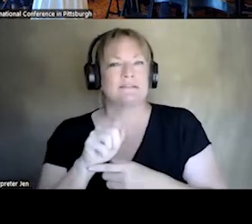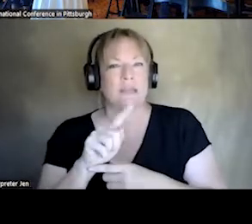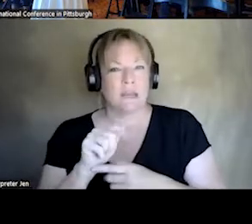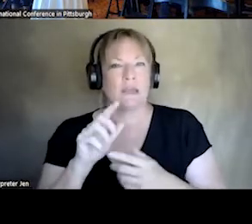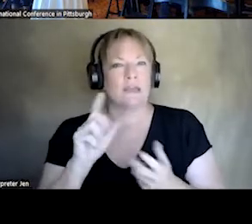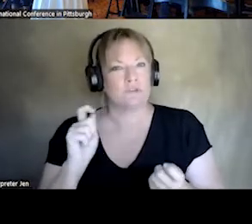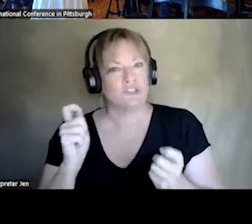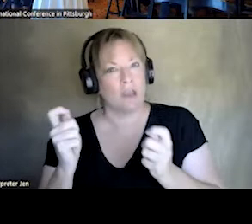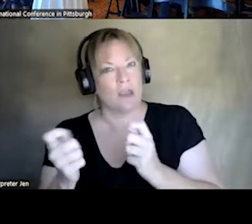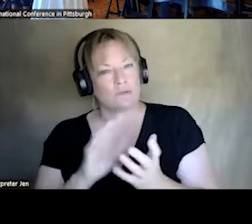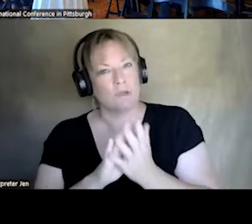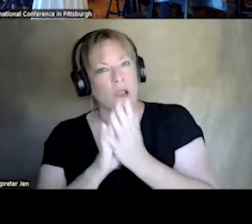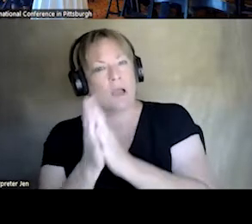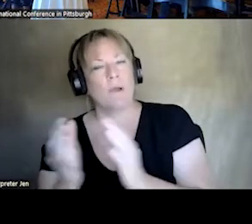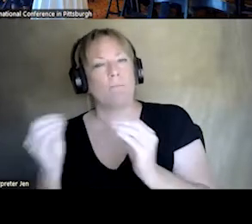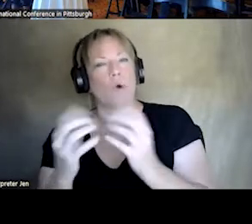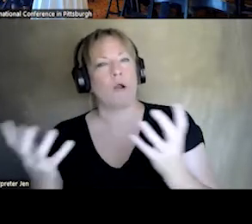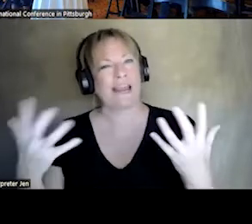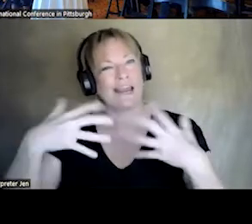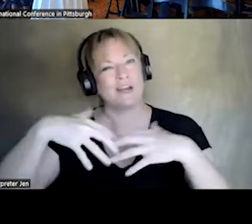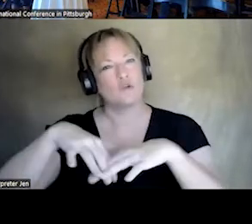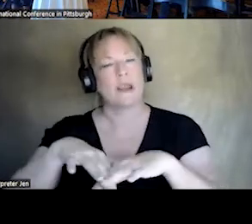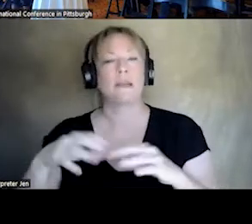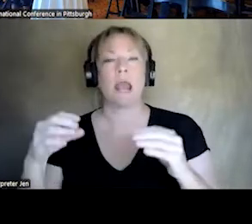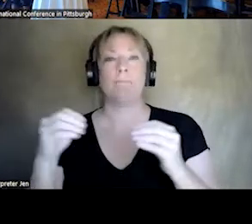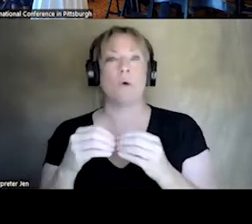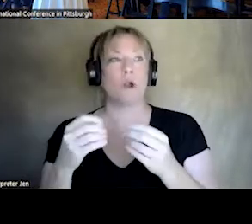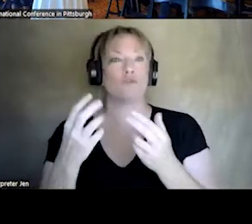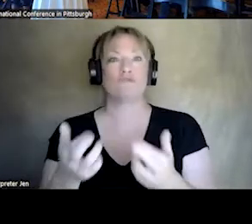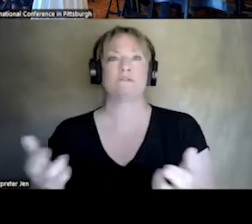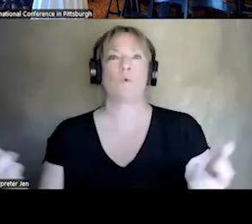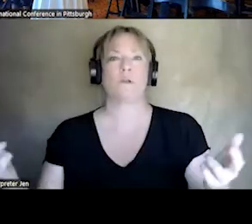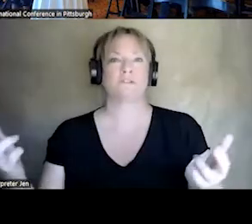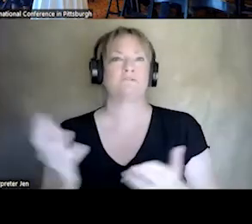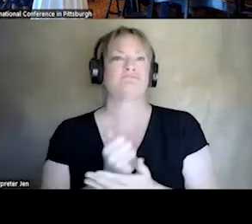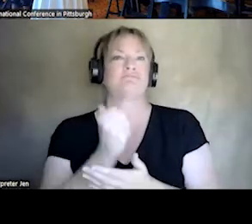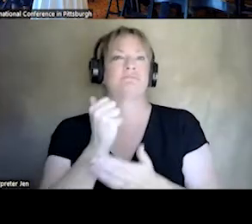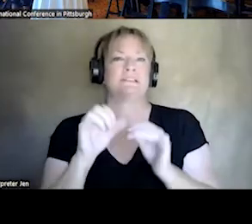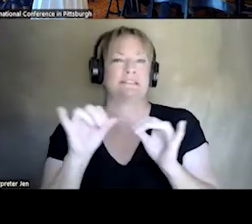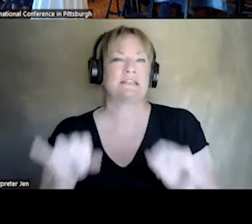INTO A MORE IN THE GREAT, AND MORE RESOURCE SYSTEM FOR CRISIS RESPONSE. NEXT SLIDE, PLEASE